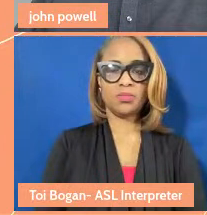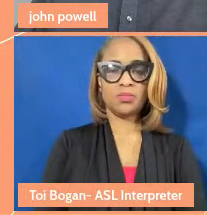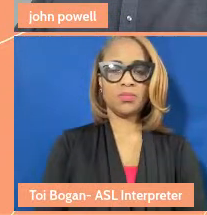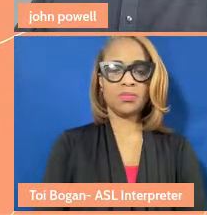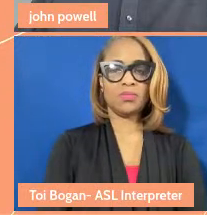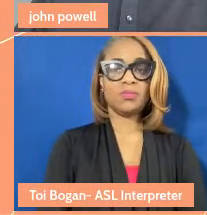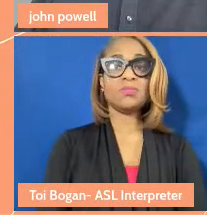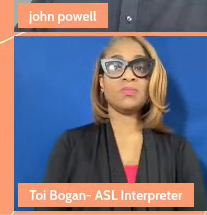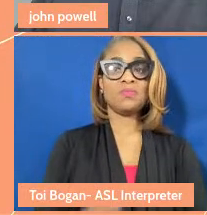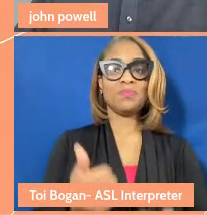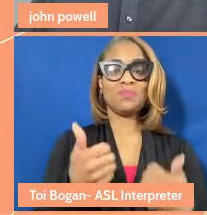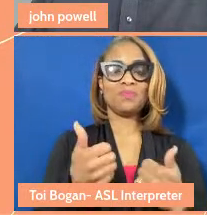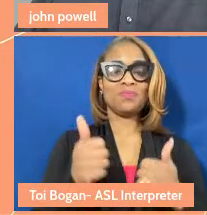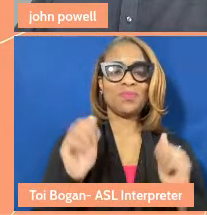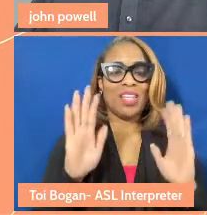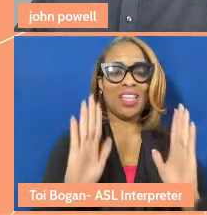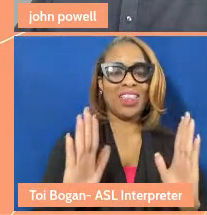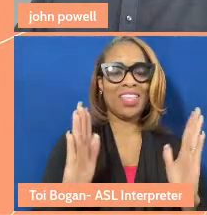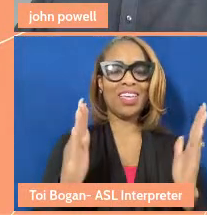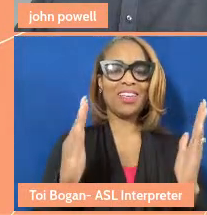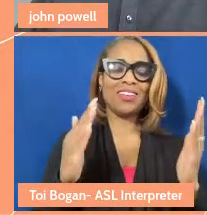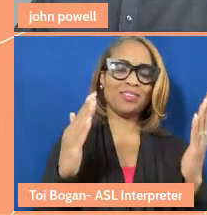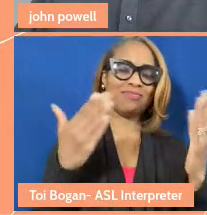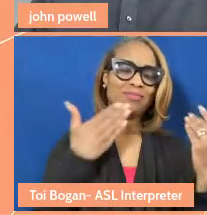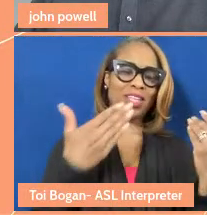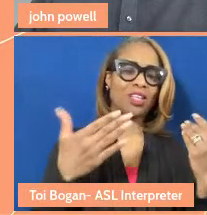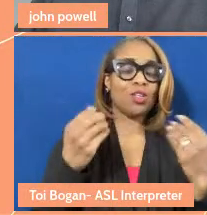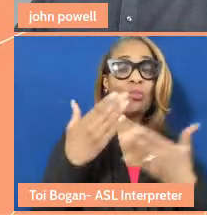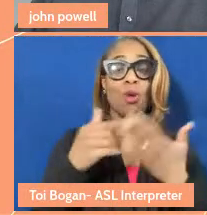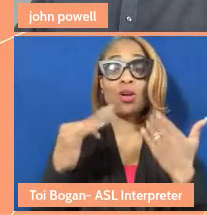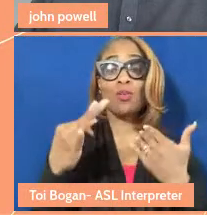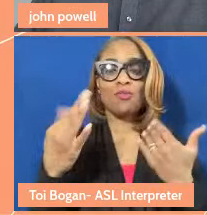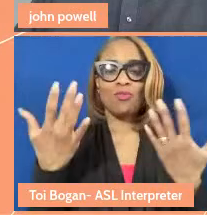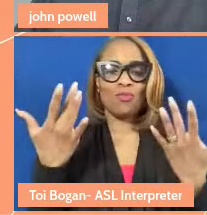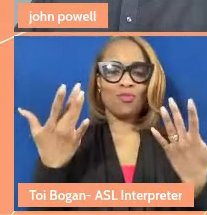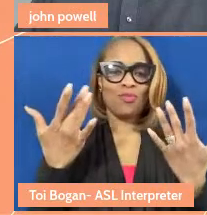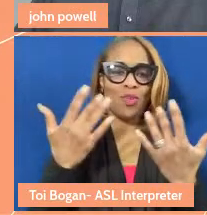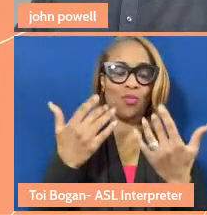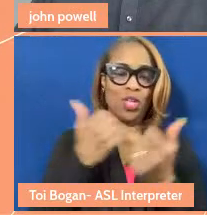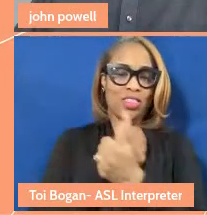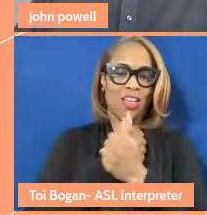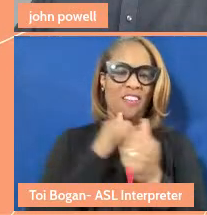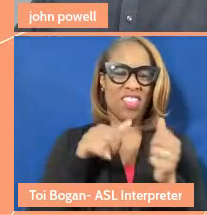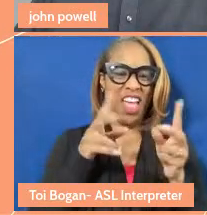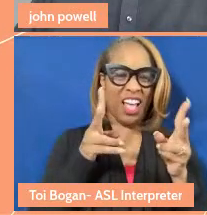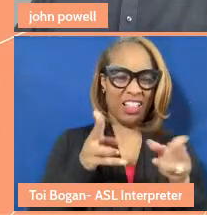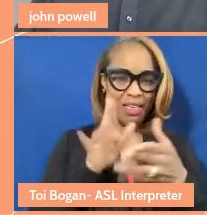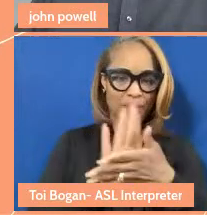Great, thank you. Yeah, part of what we loved about this clip is it's a reflection of the